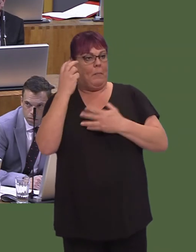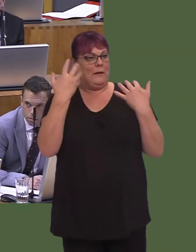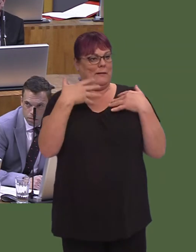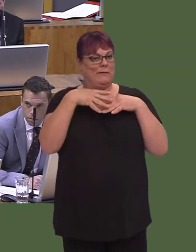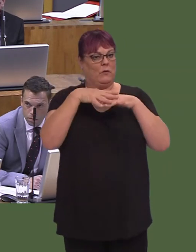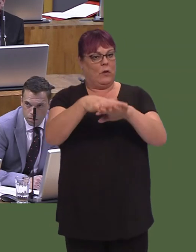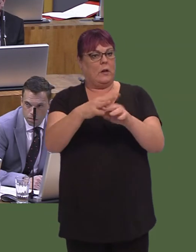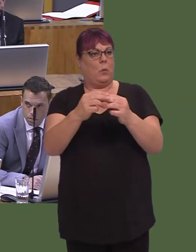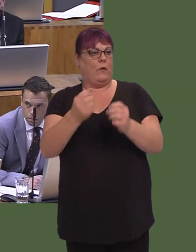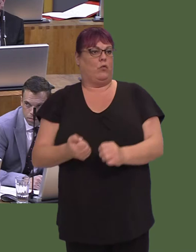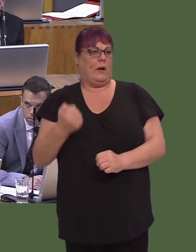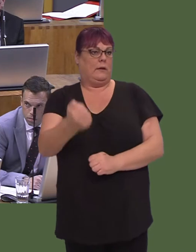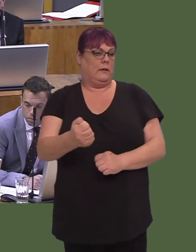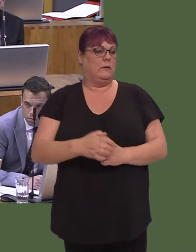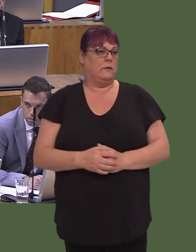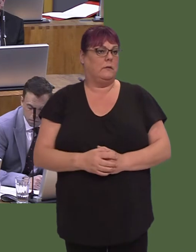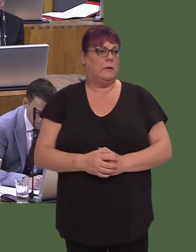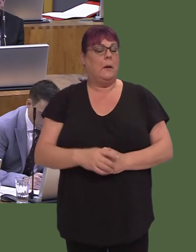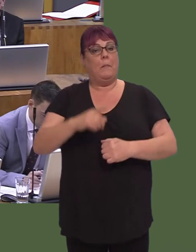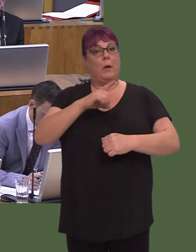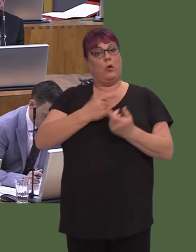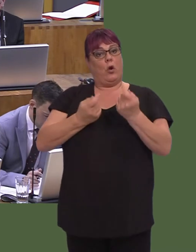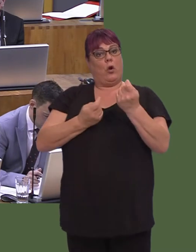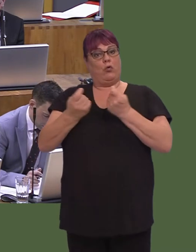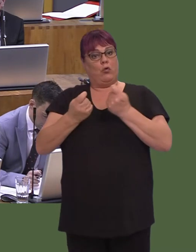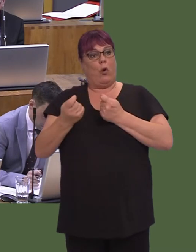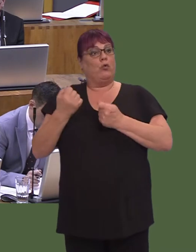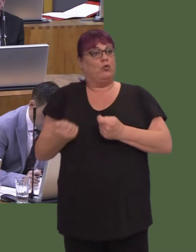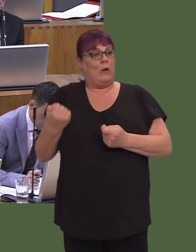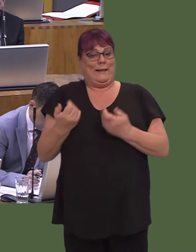But, of necessity, because we have control of the train services now, that will be taken